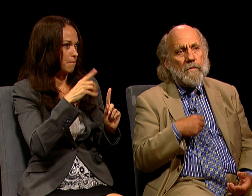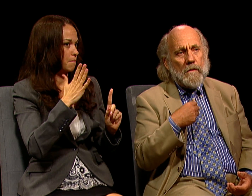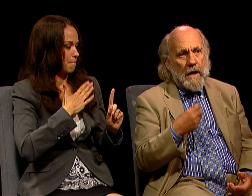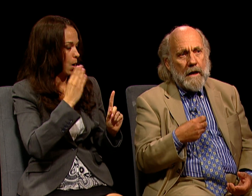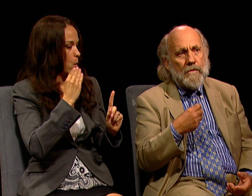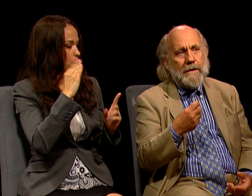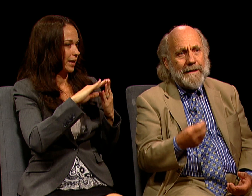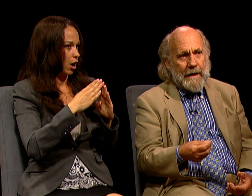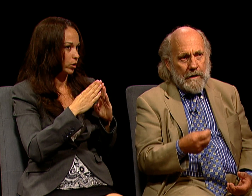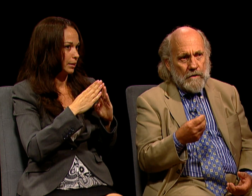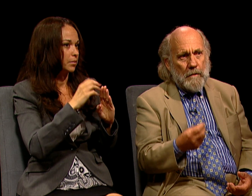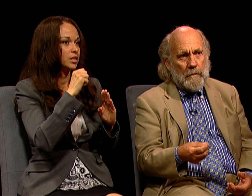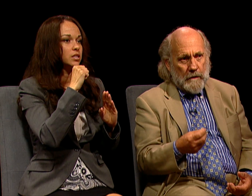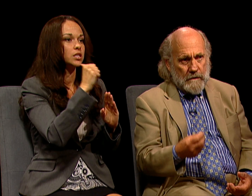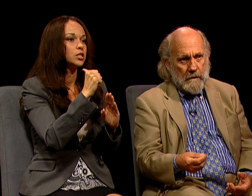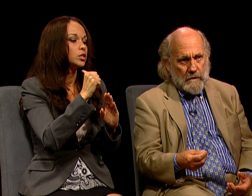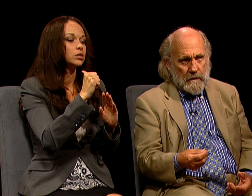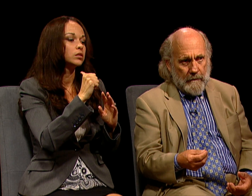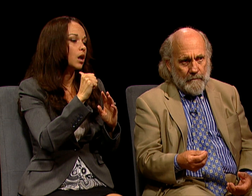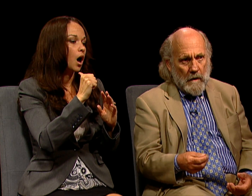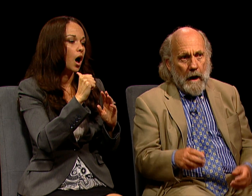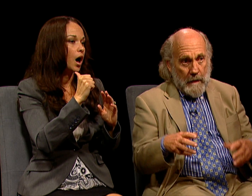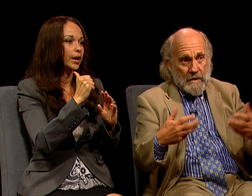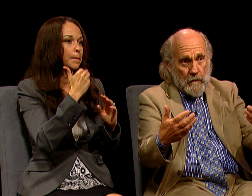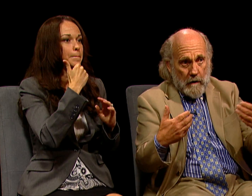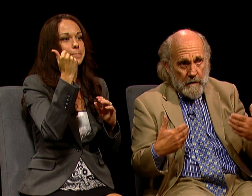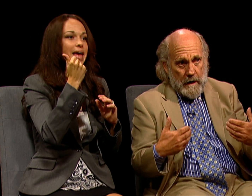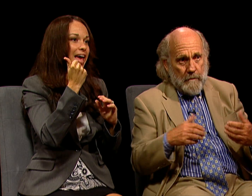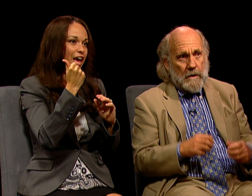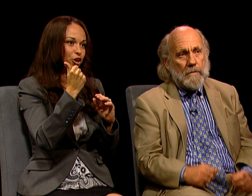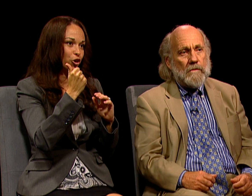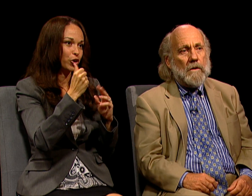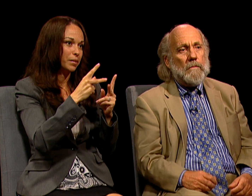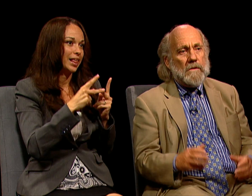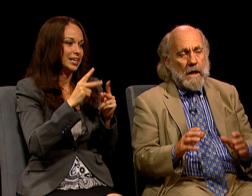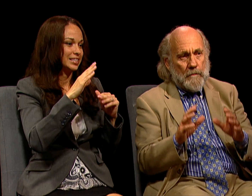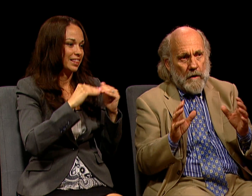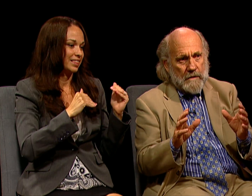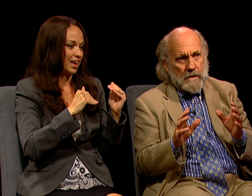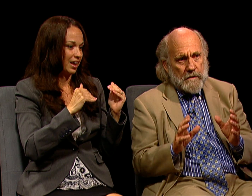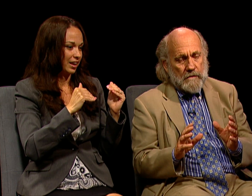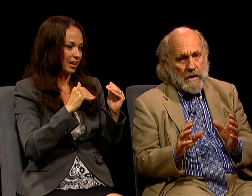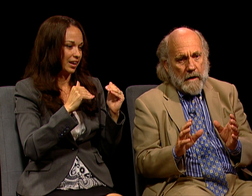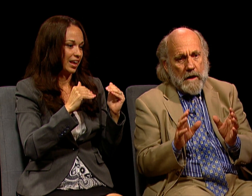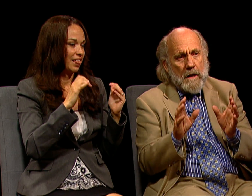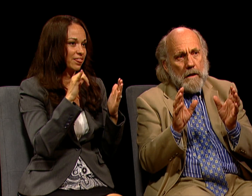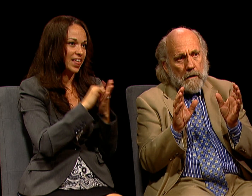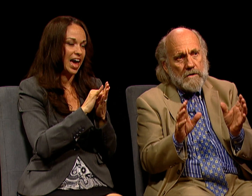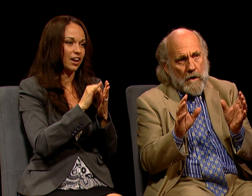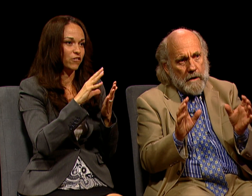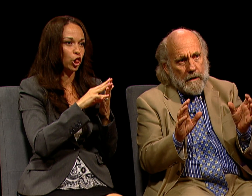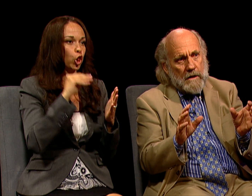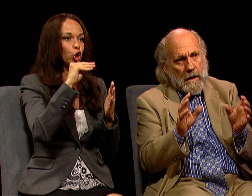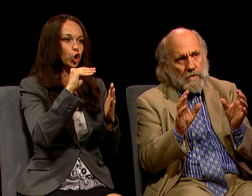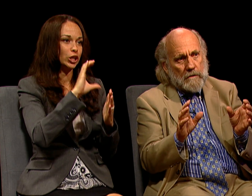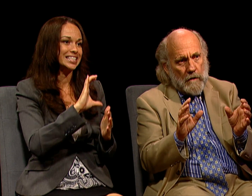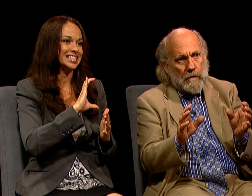THAN THAT OF AN ENGAGED PUBLIC CITIZEN." AND THAT'S WHERE OUR NAME COMES FROM, IS THAT PROCESS OF SAYING, "LET'S ALL GET ENGAGED LOCALLY